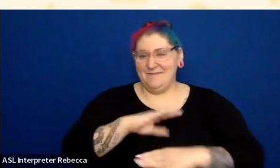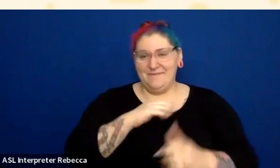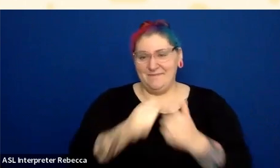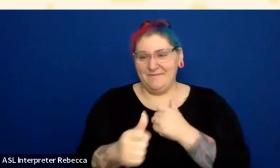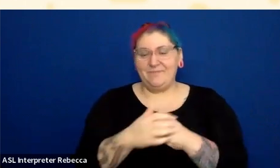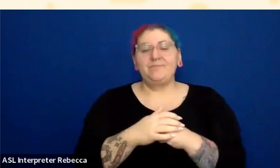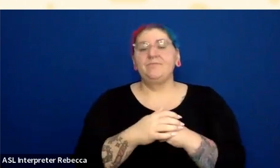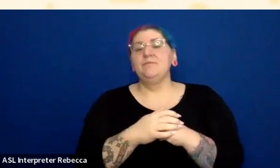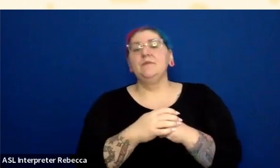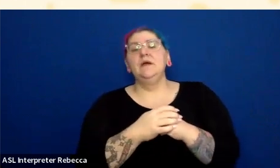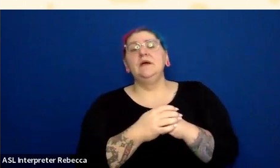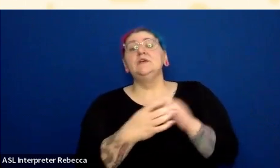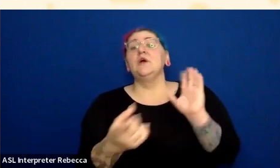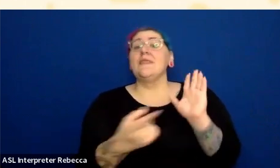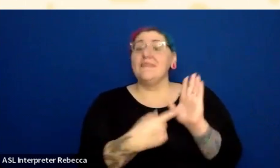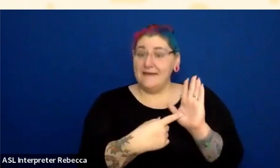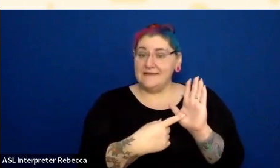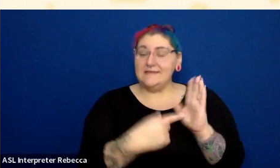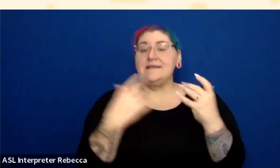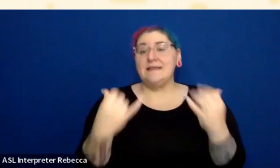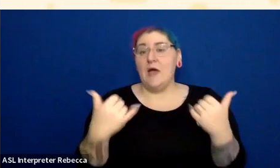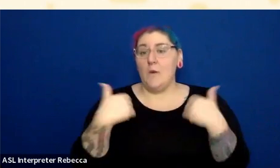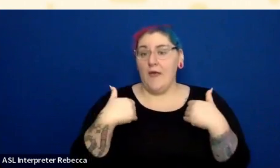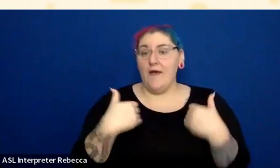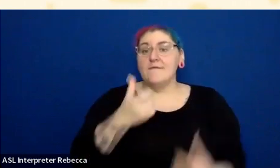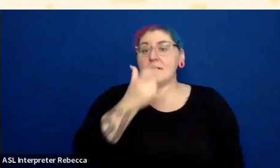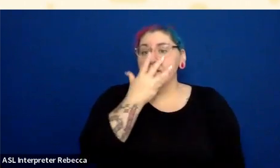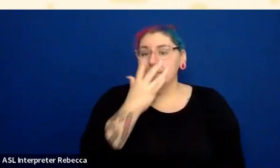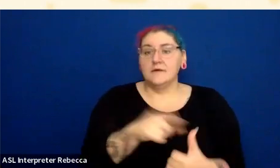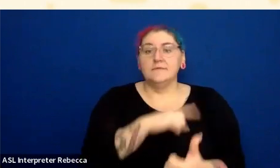And the link is underlined when hovering a mouse over it. So I’m going to come to that.